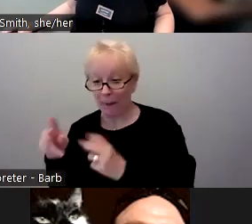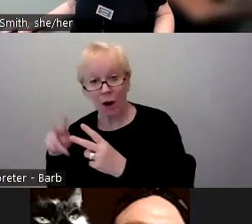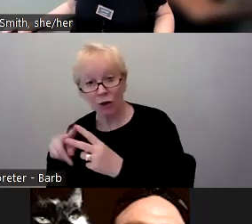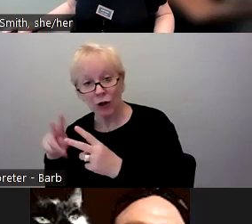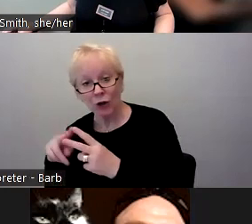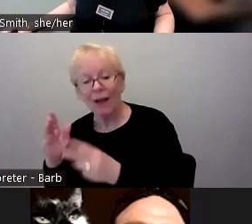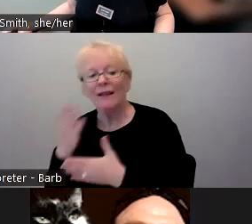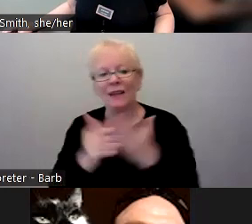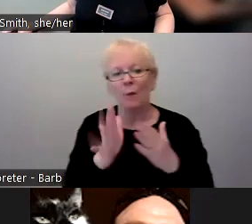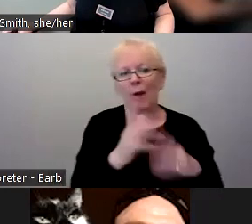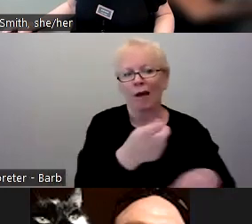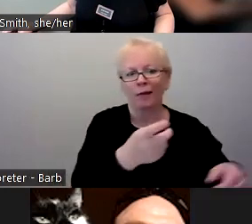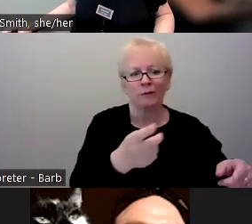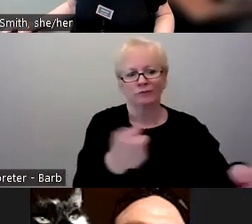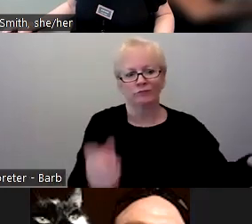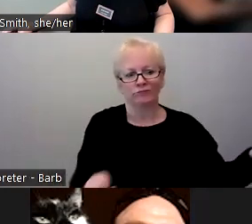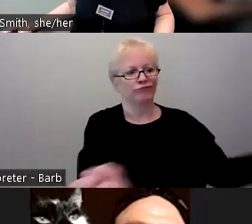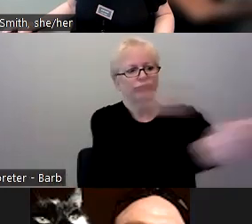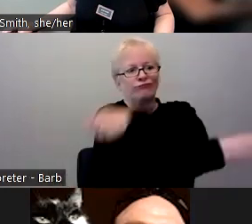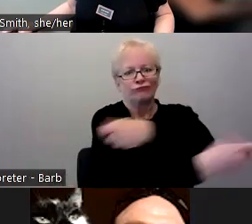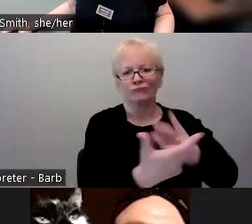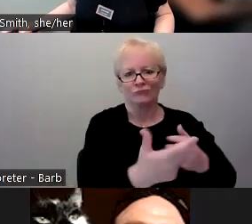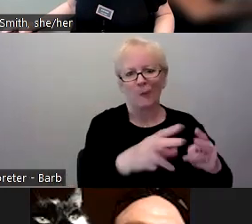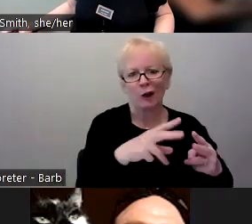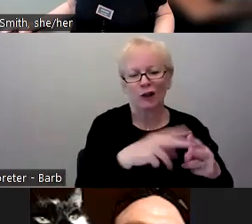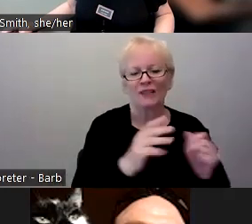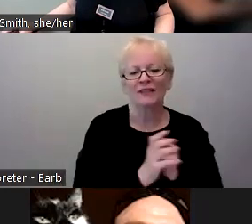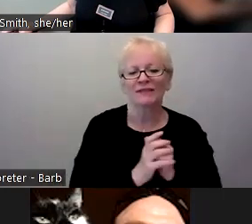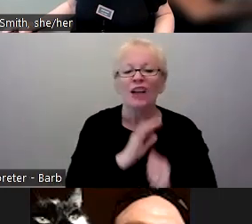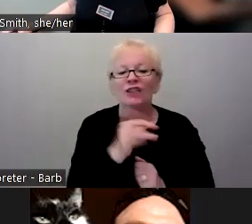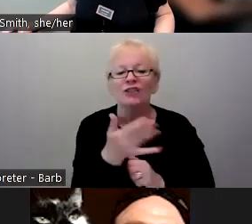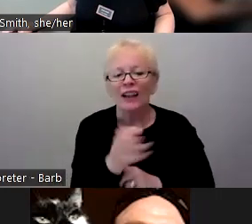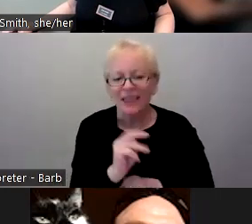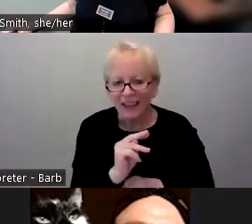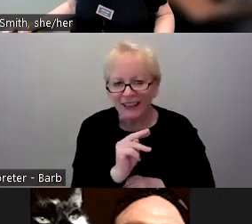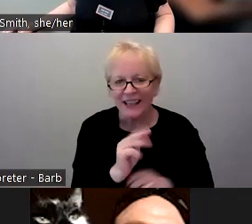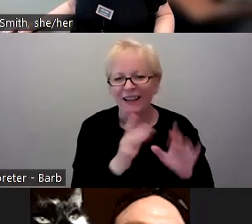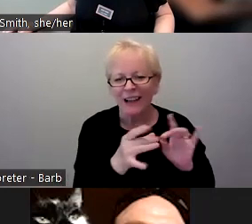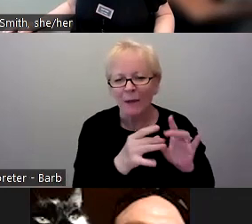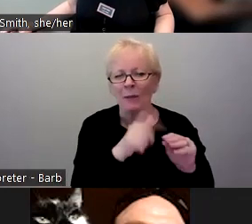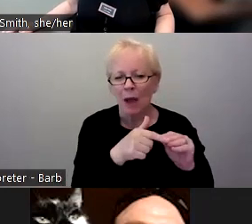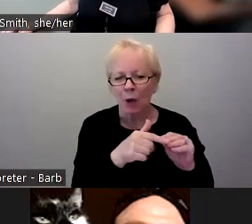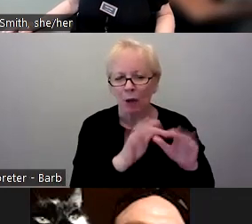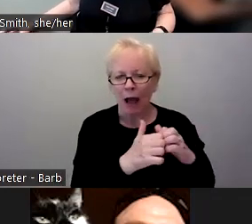partners. So to speak also to Jonathan's comment about the longevity of the interaction and the relationship,